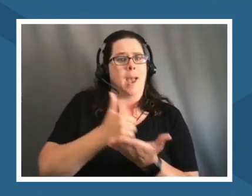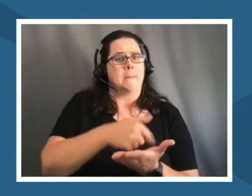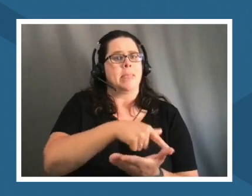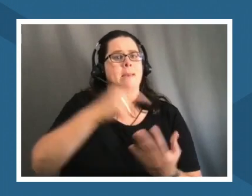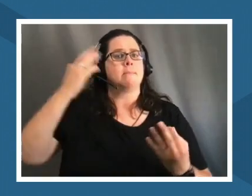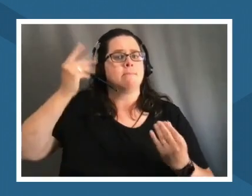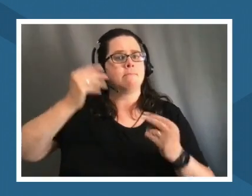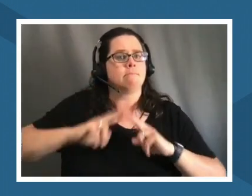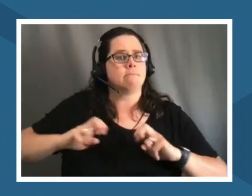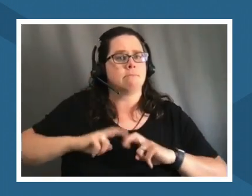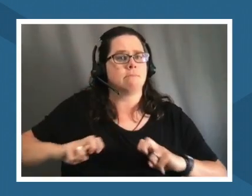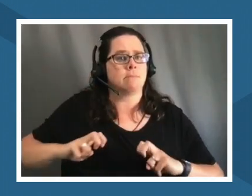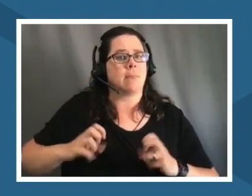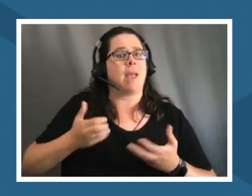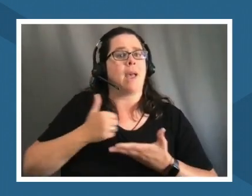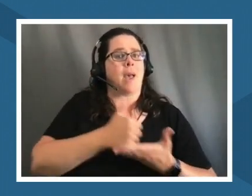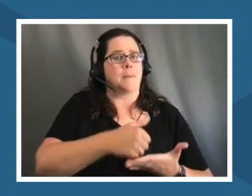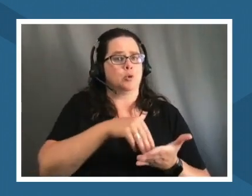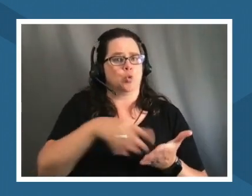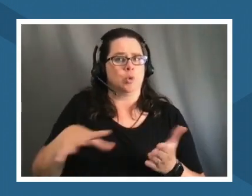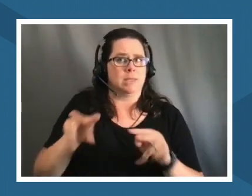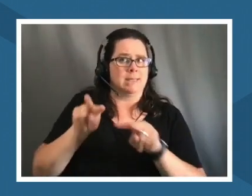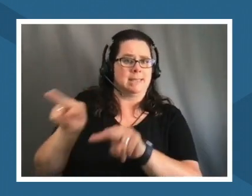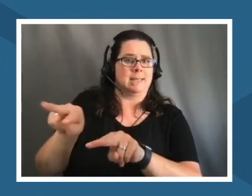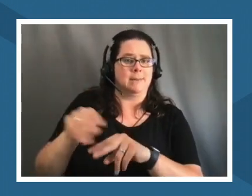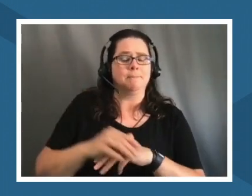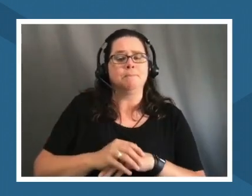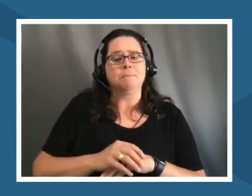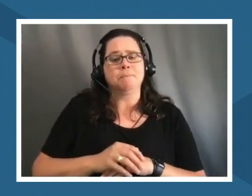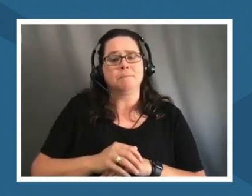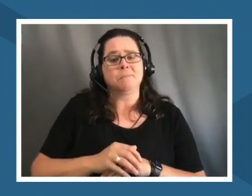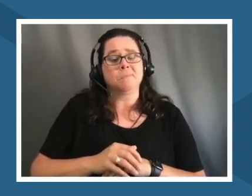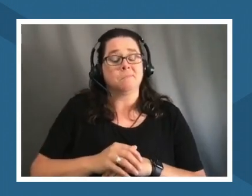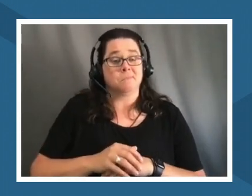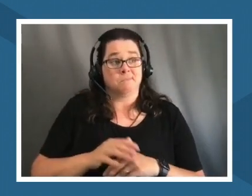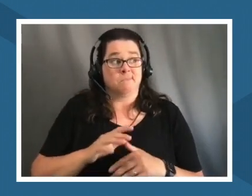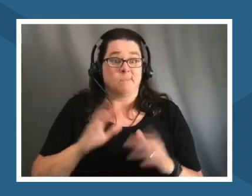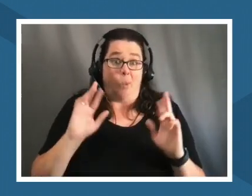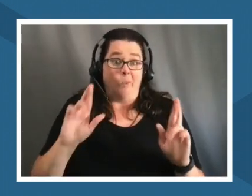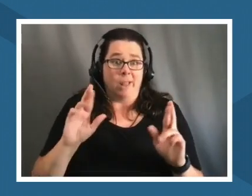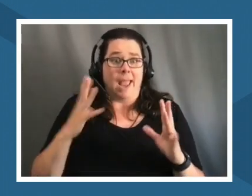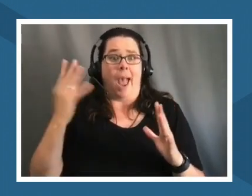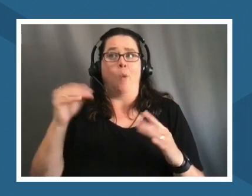see that piece ideally out in the field where they can